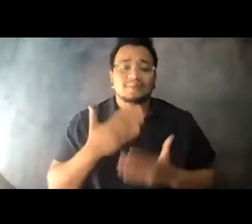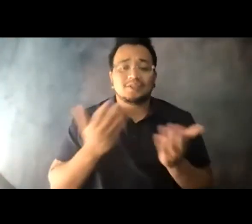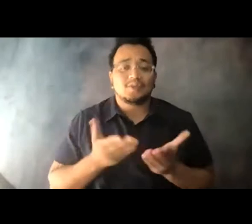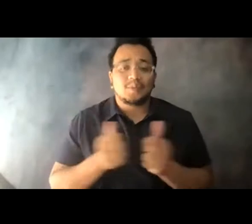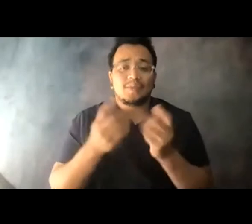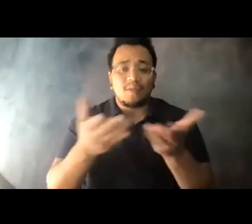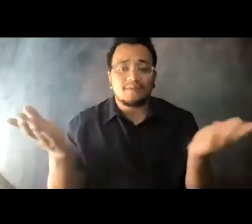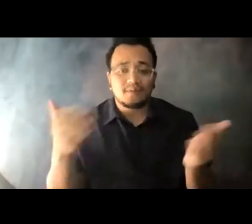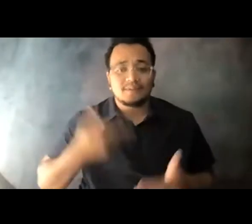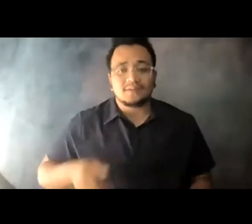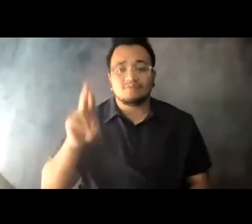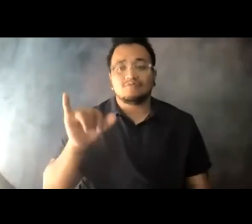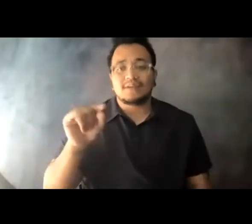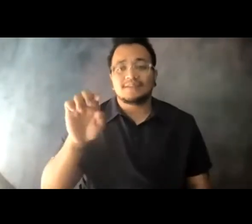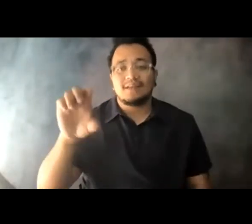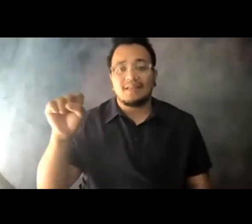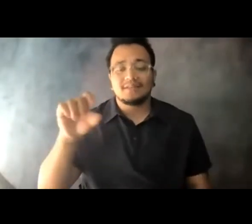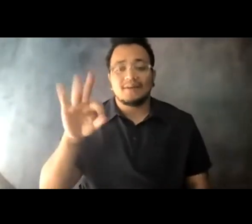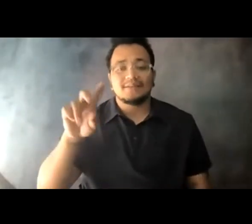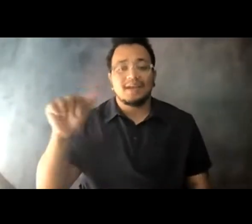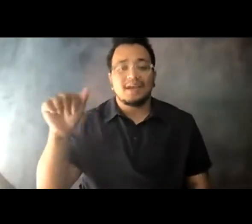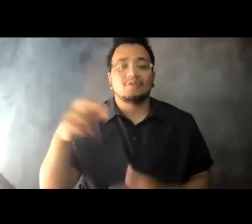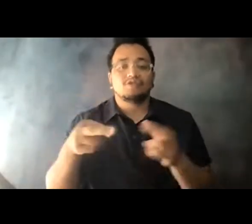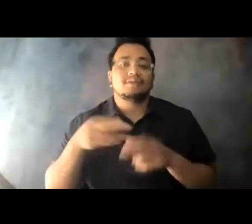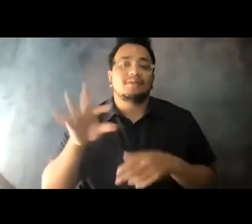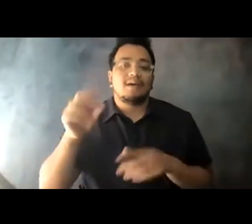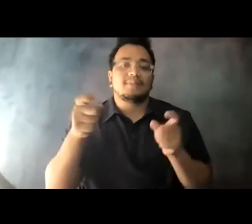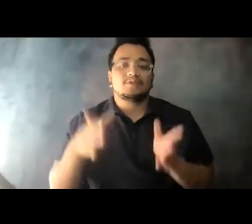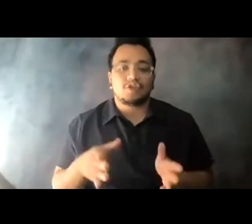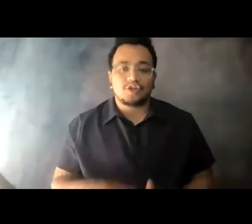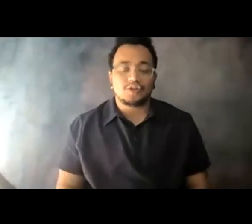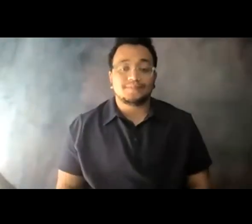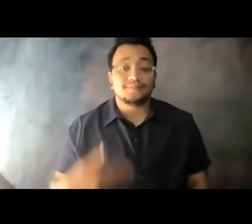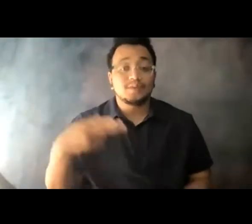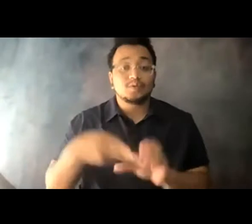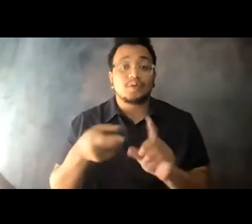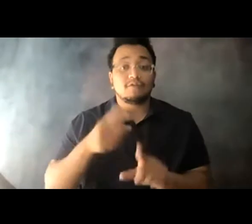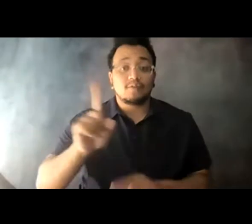14:08:20 I'm the FTA region 9 administrator and I'm joining you from San Francisco.